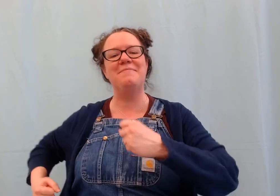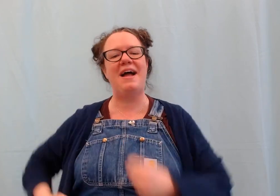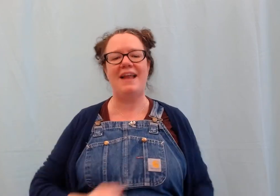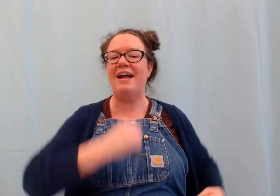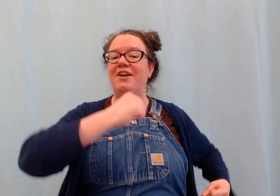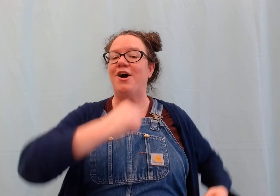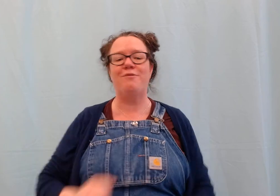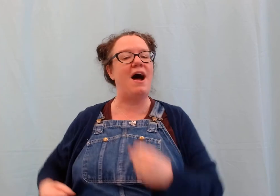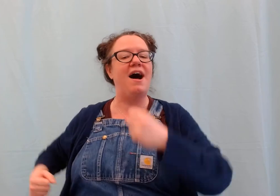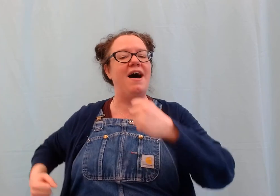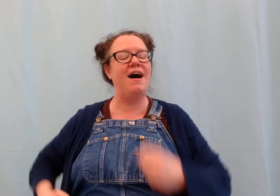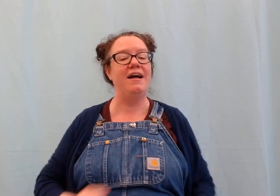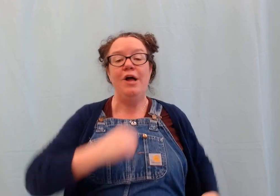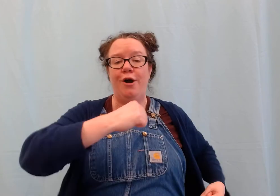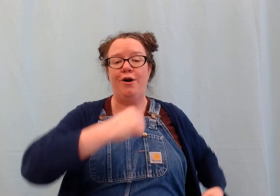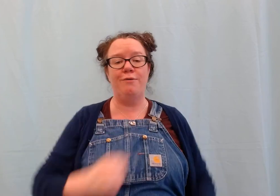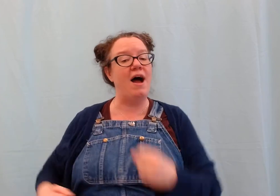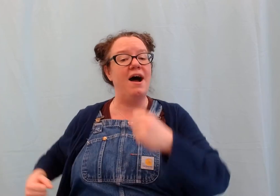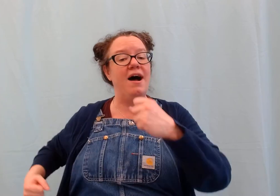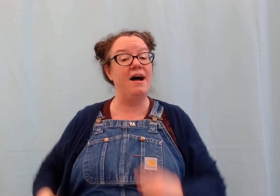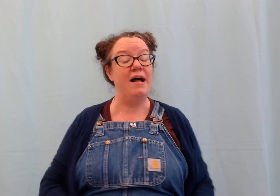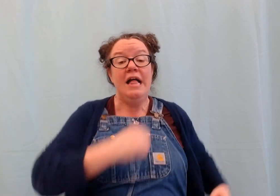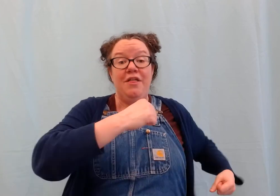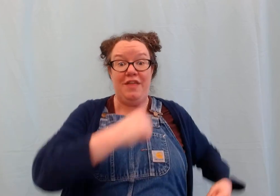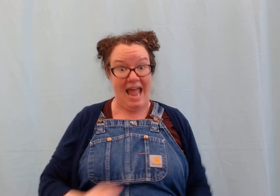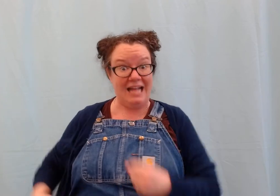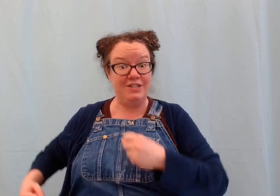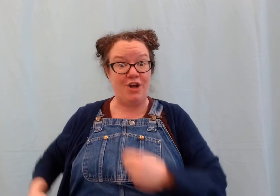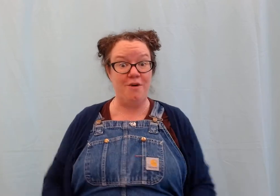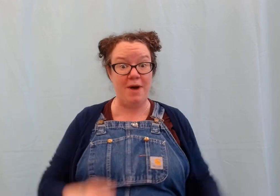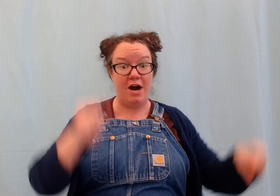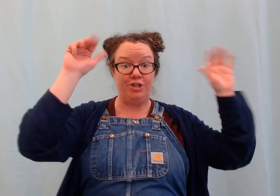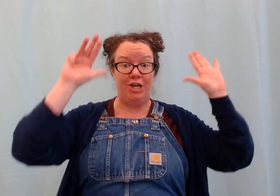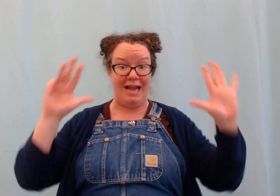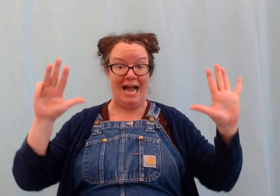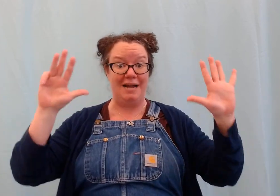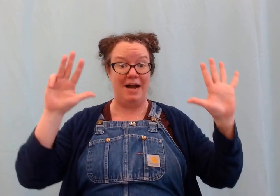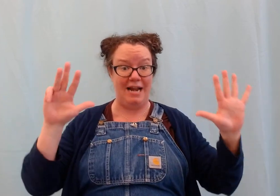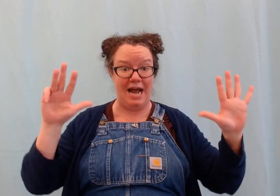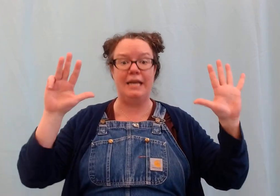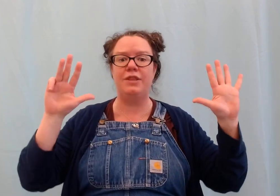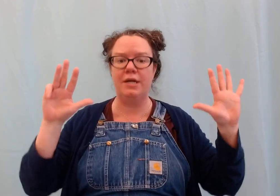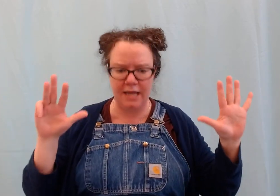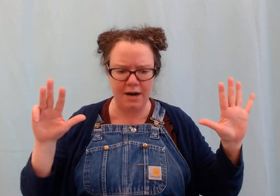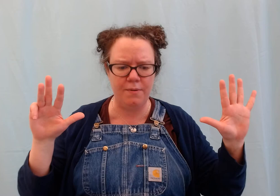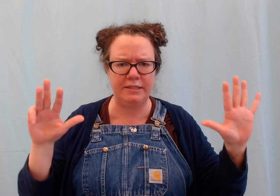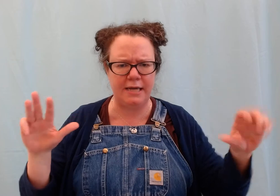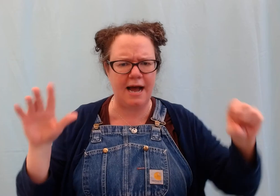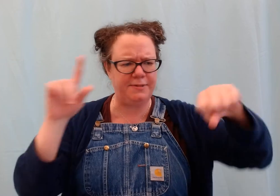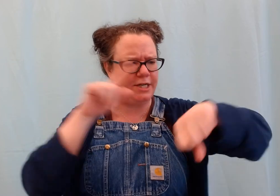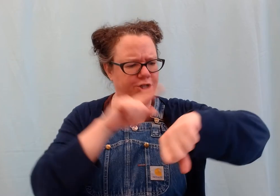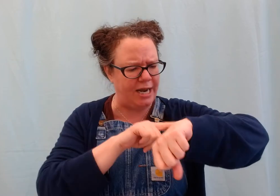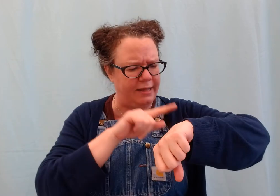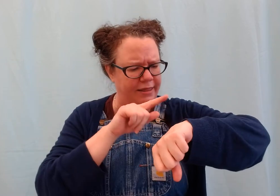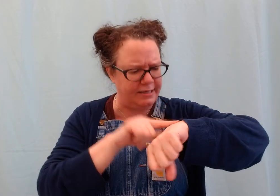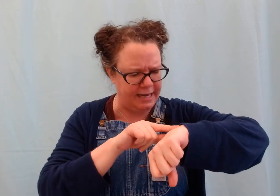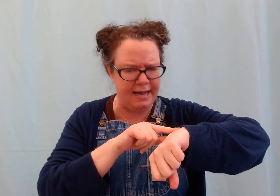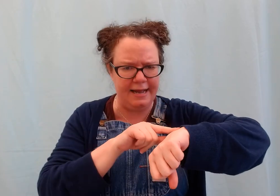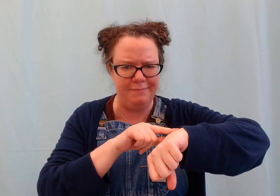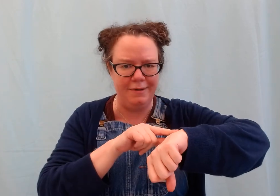#by nine. Hurrah, hurrah. The ants go marching nine by nine. The little one stops to check the time.#